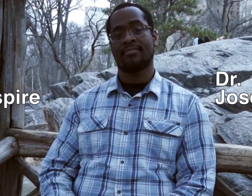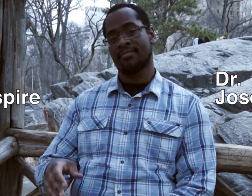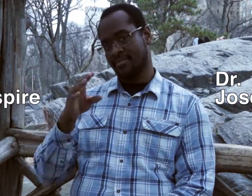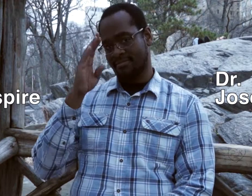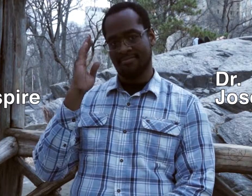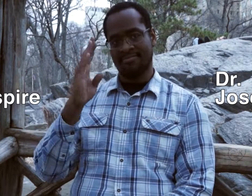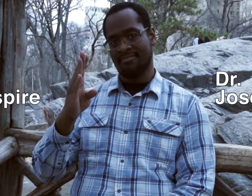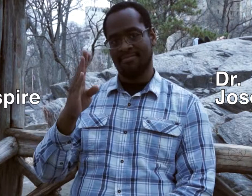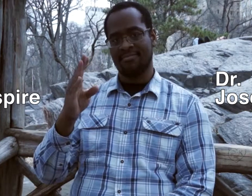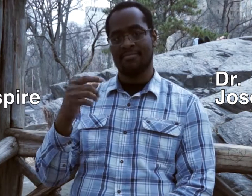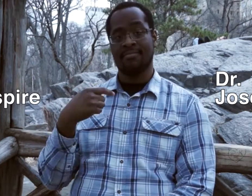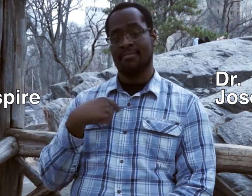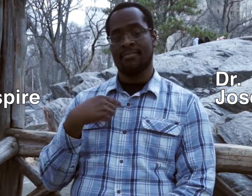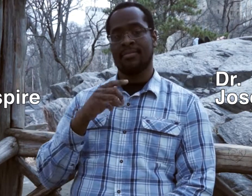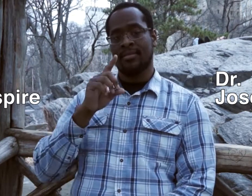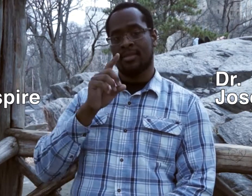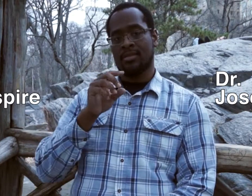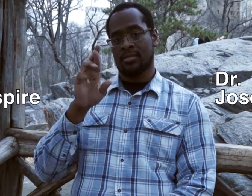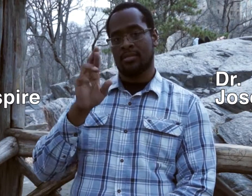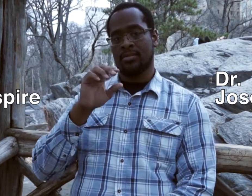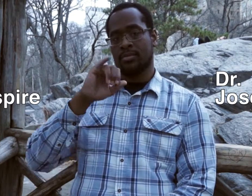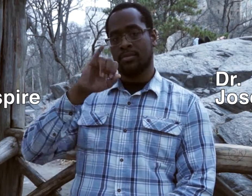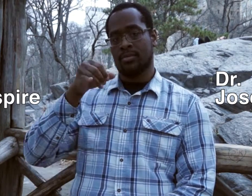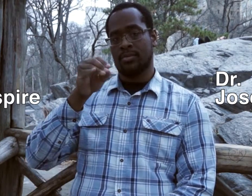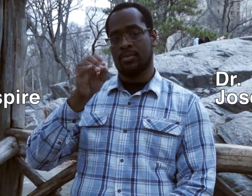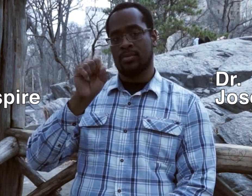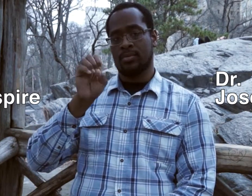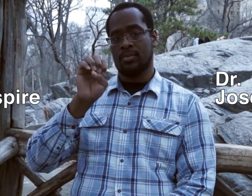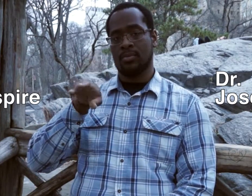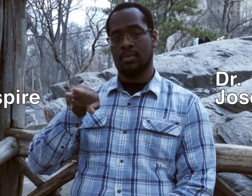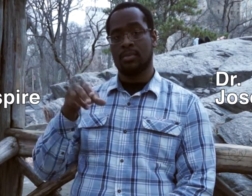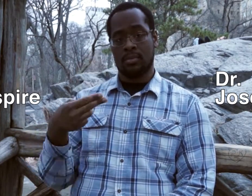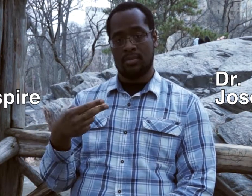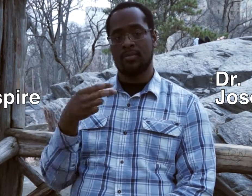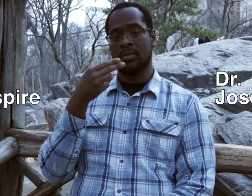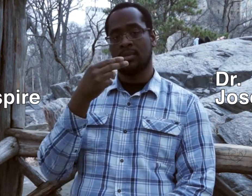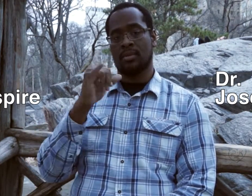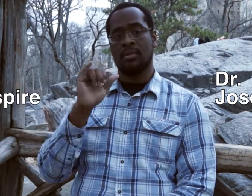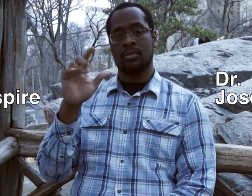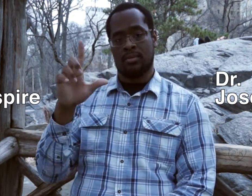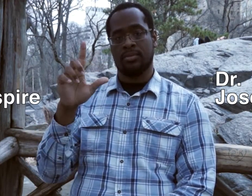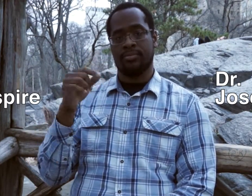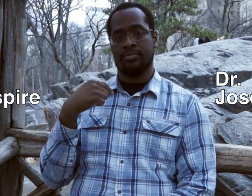Hi, I’m Dr. Joseph Hill.